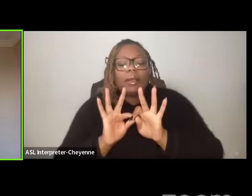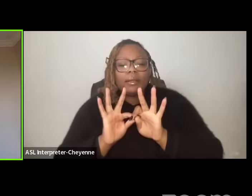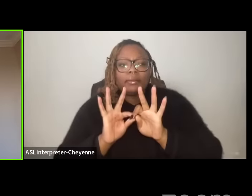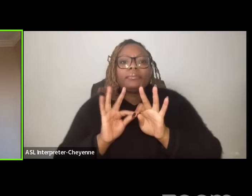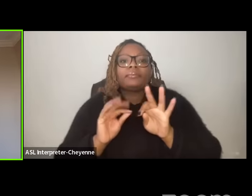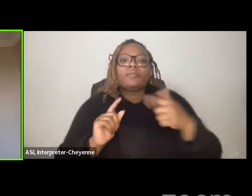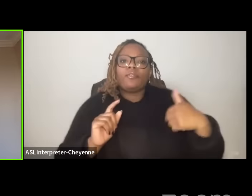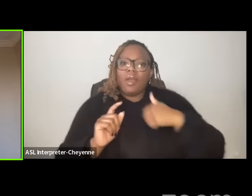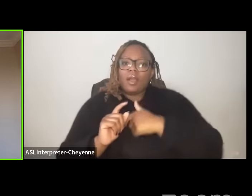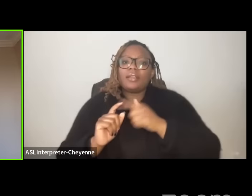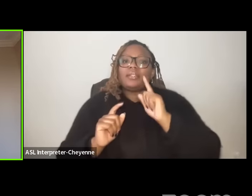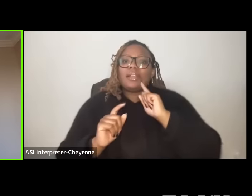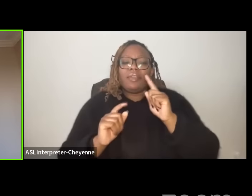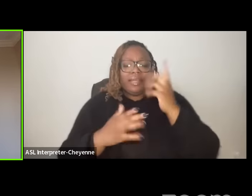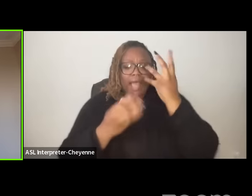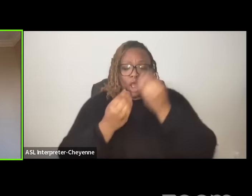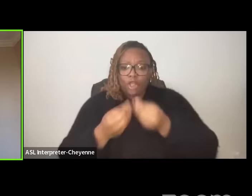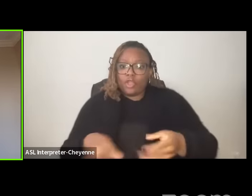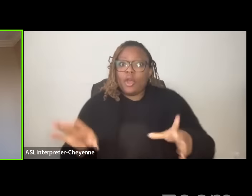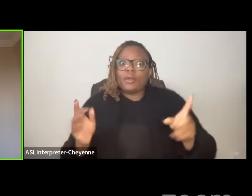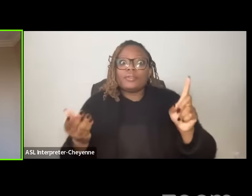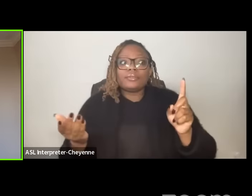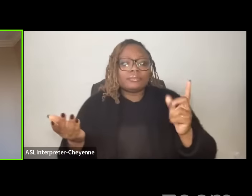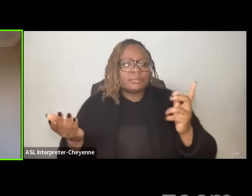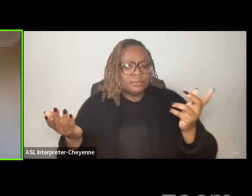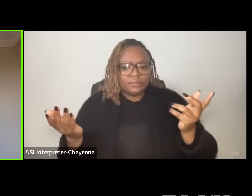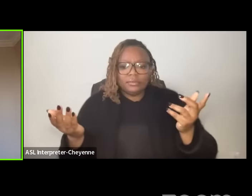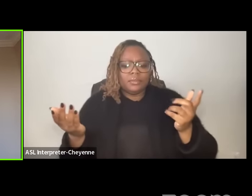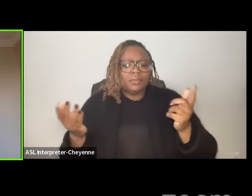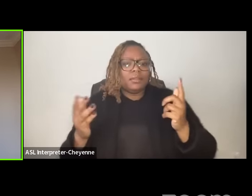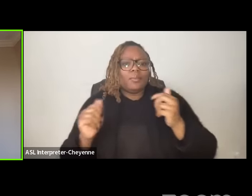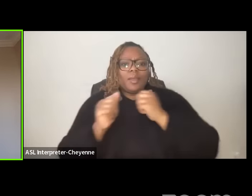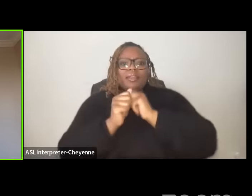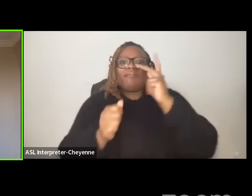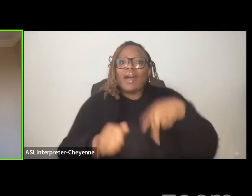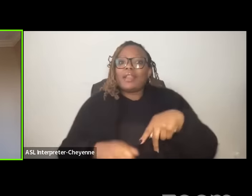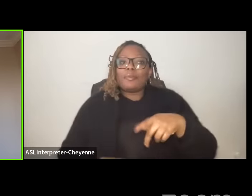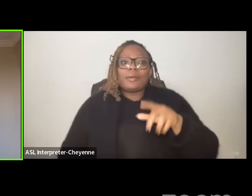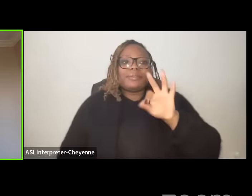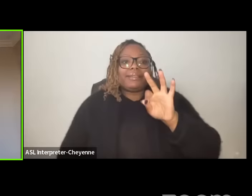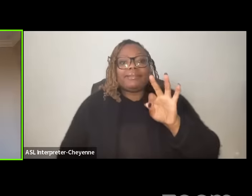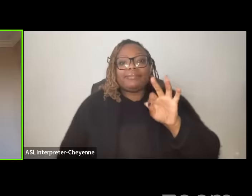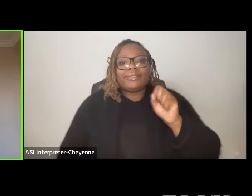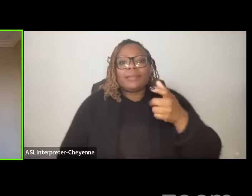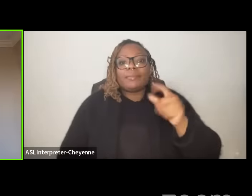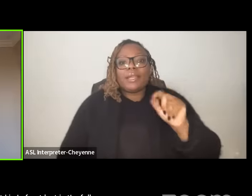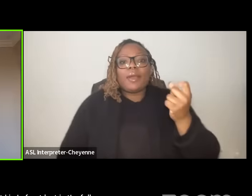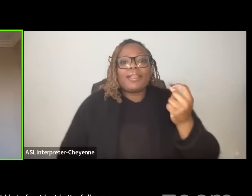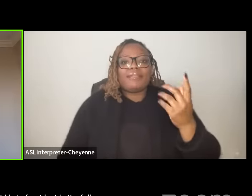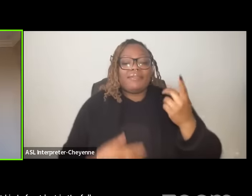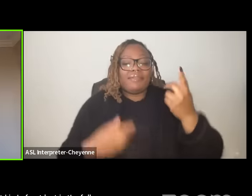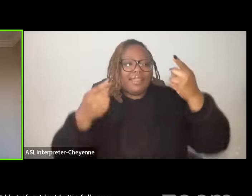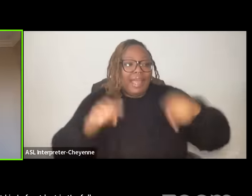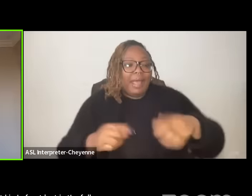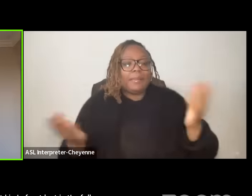that kind of got lost in the followup to 911 that happened here but but it was a critical